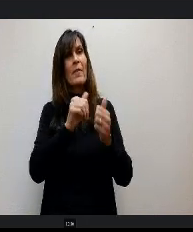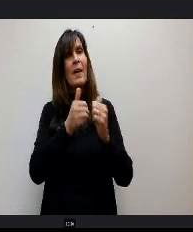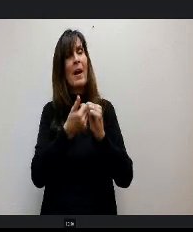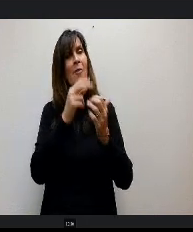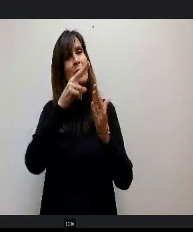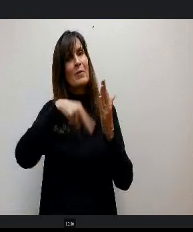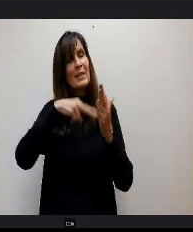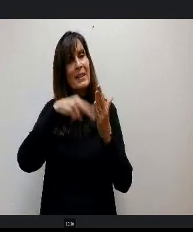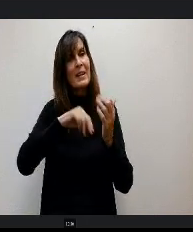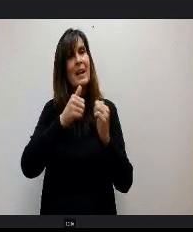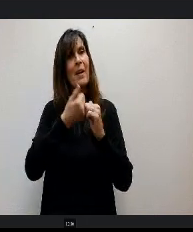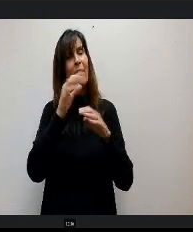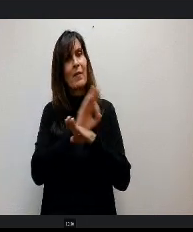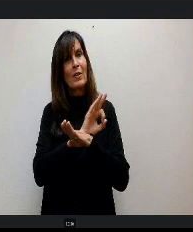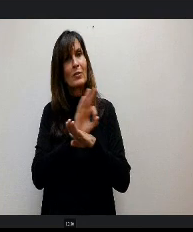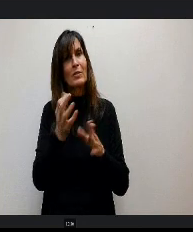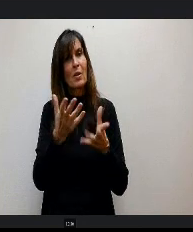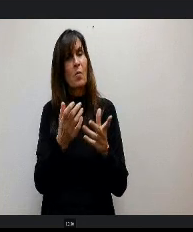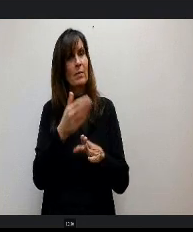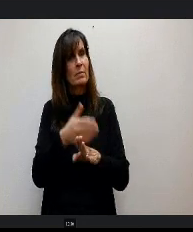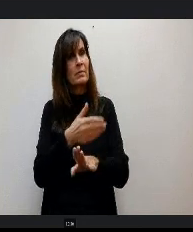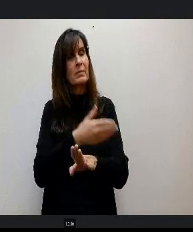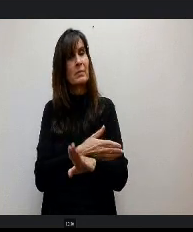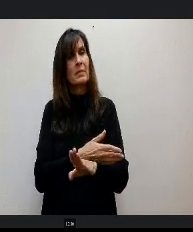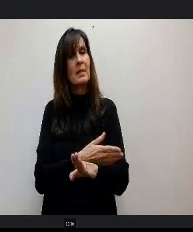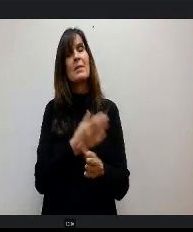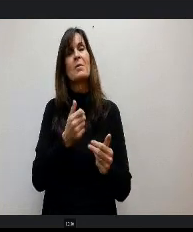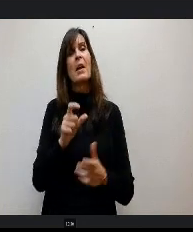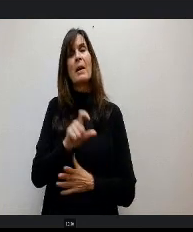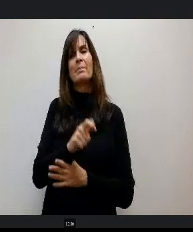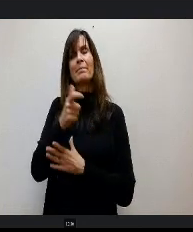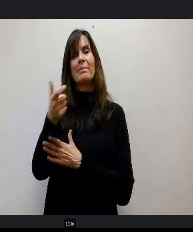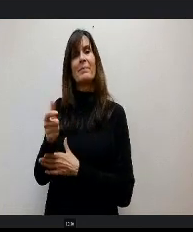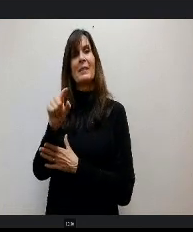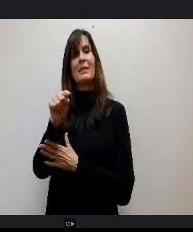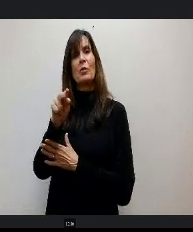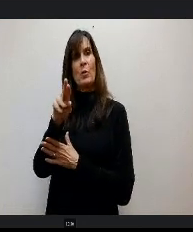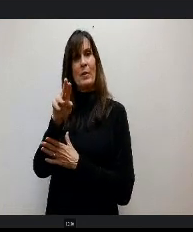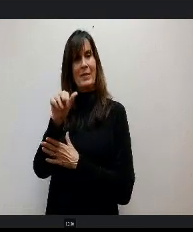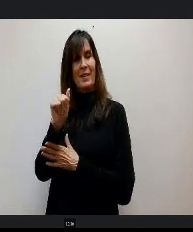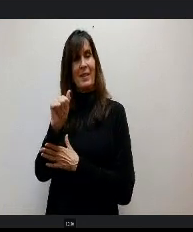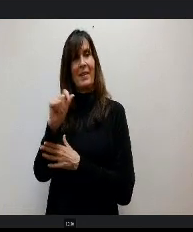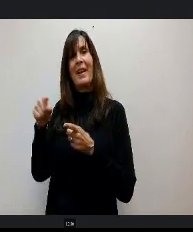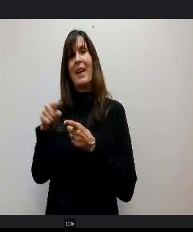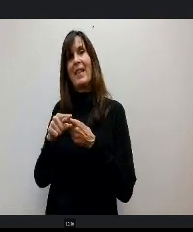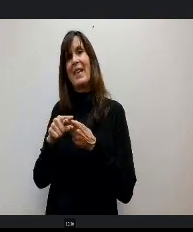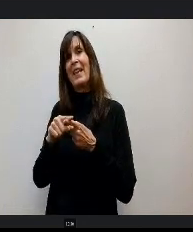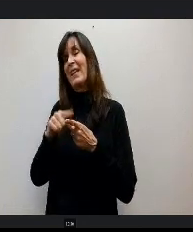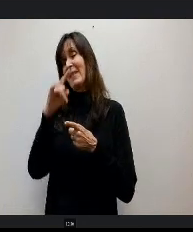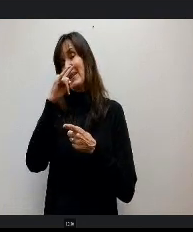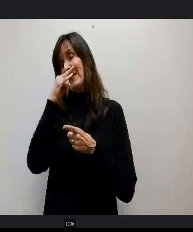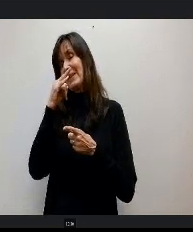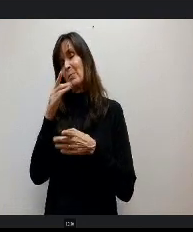that they can function. And so I'm going to hand it over to Teresa who will share and then we have some kids who are going to share their experience in this program. So thank you.